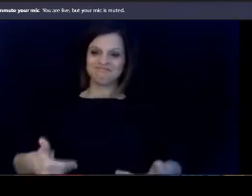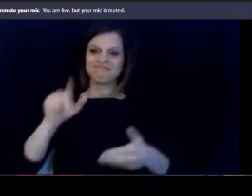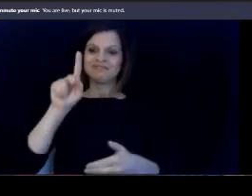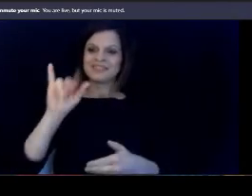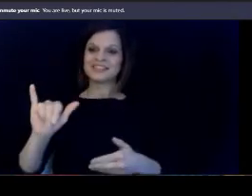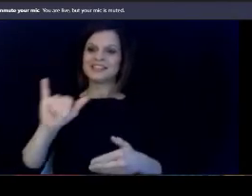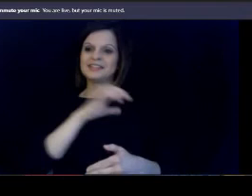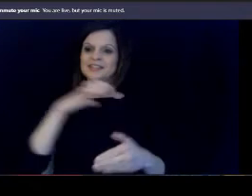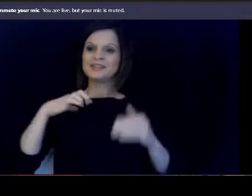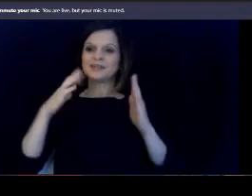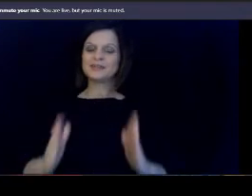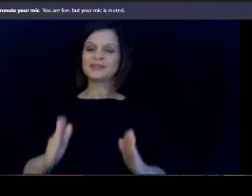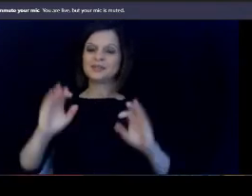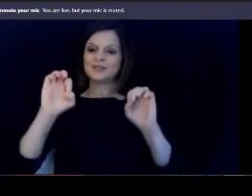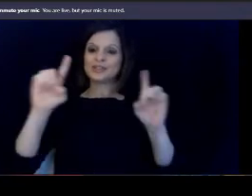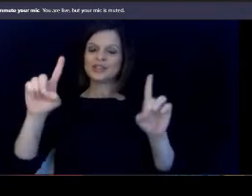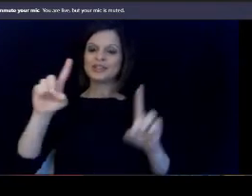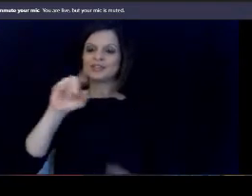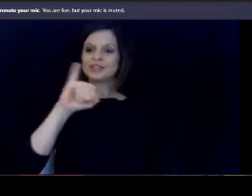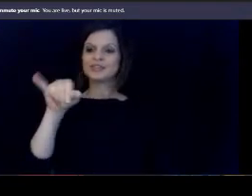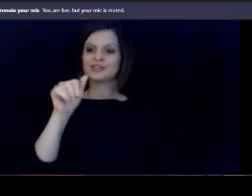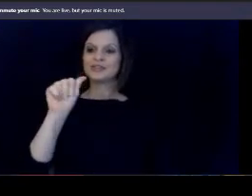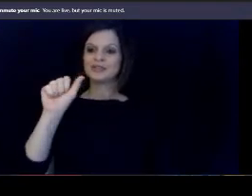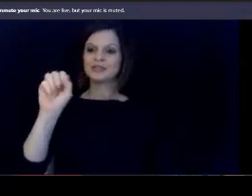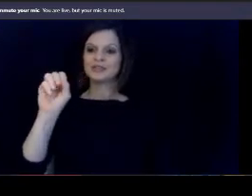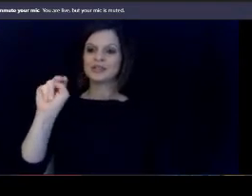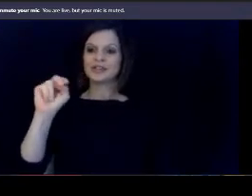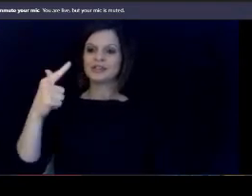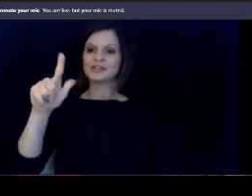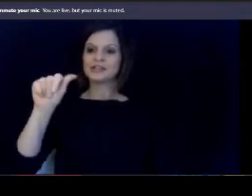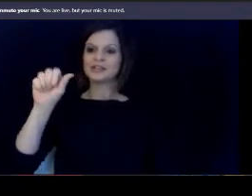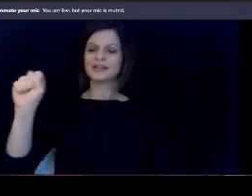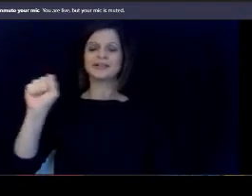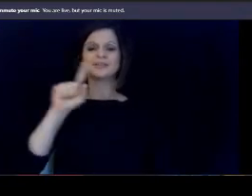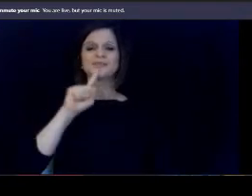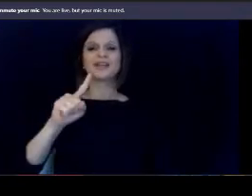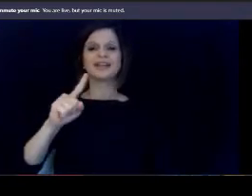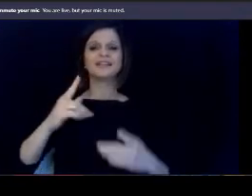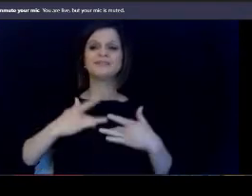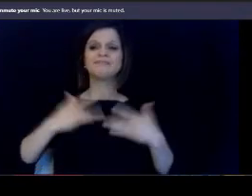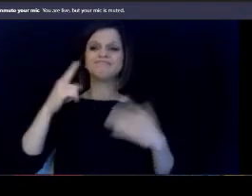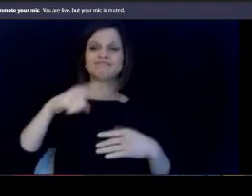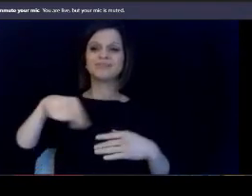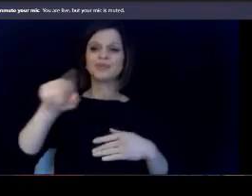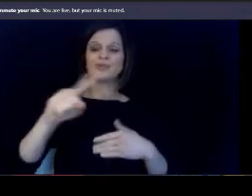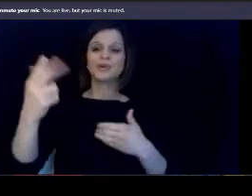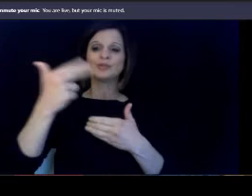Kentucky's Commissioner of Education Jason Glass and we're. glad that you are here as we have an exciting announcement for you.